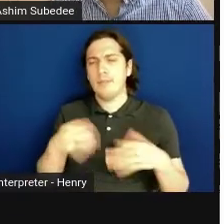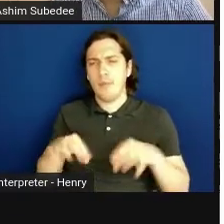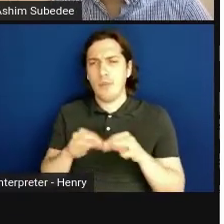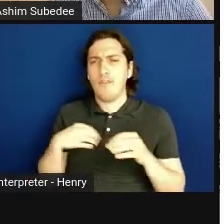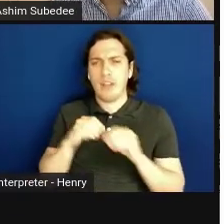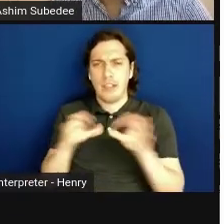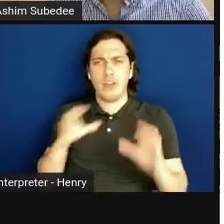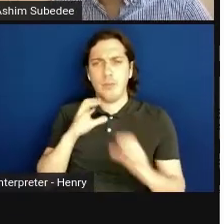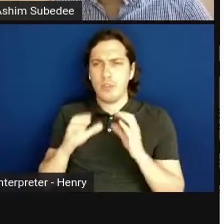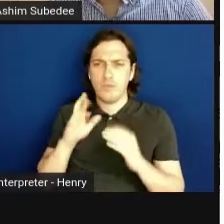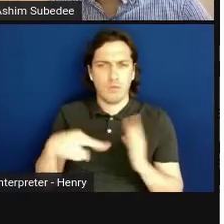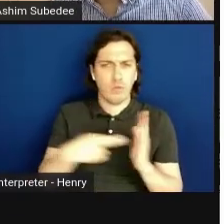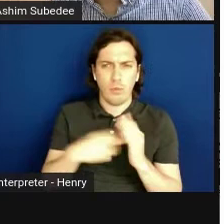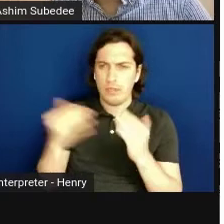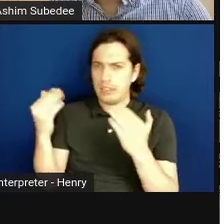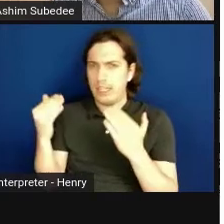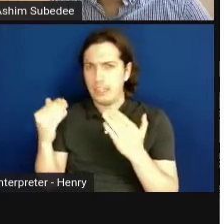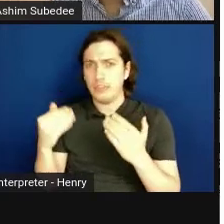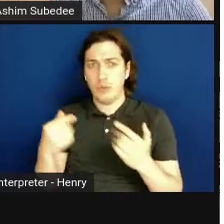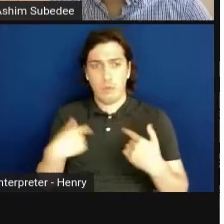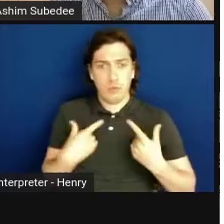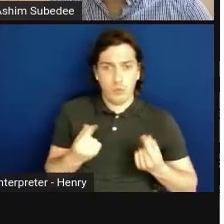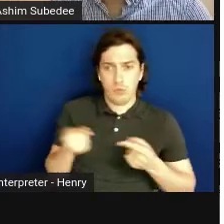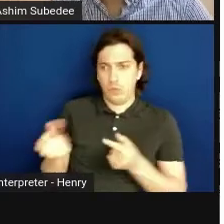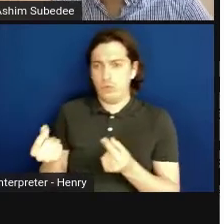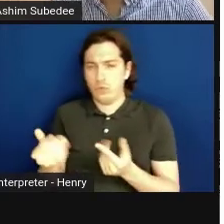What is the academic partner going to do? What are you going to do? Next slide, please.